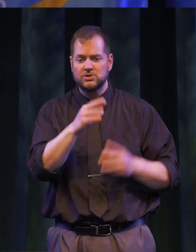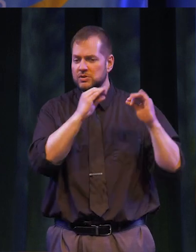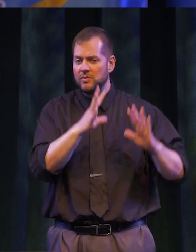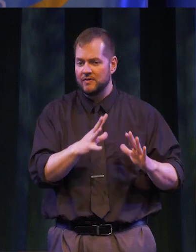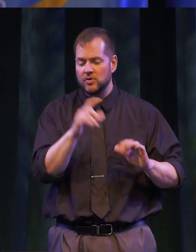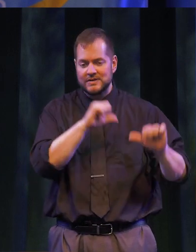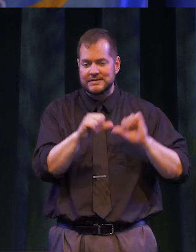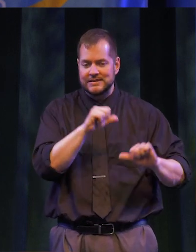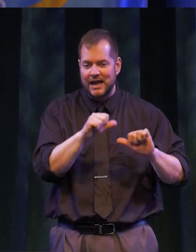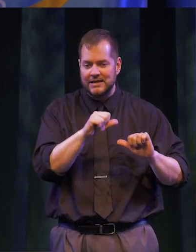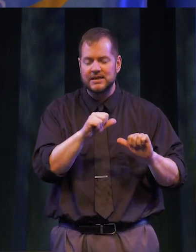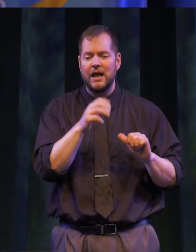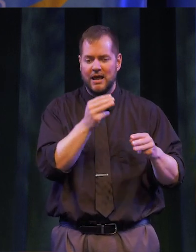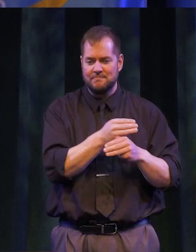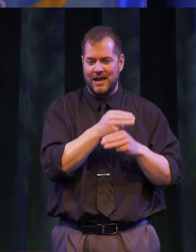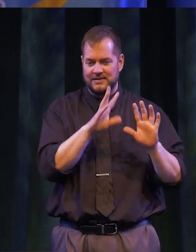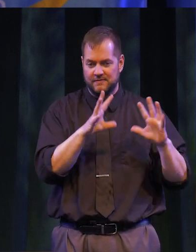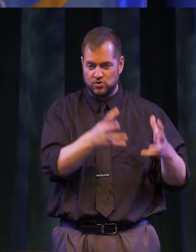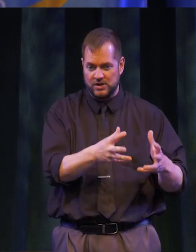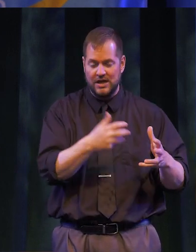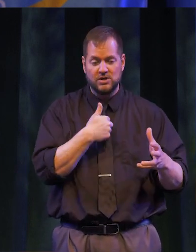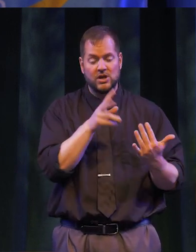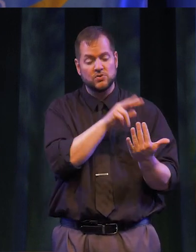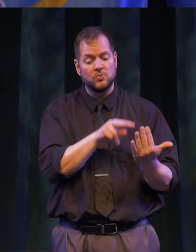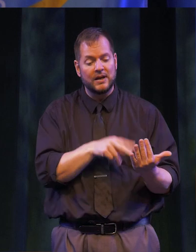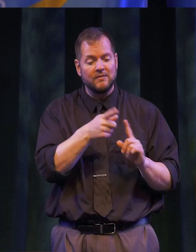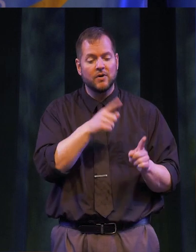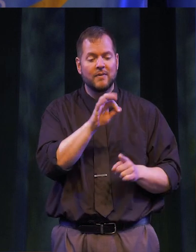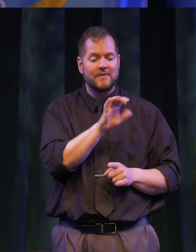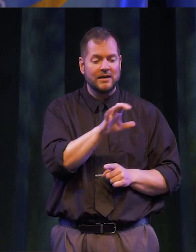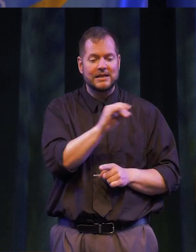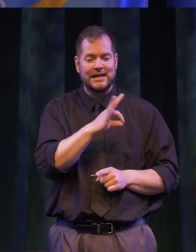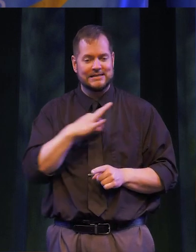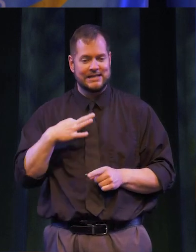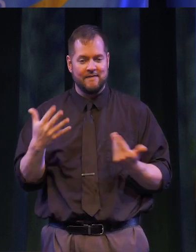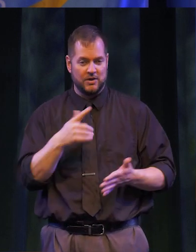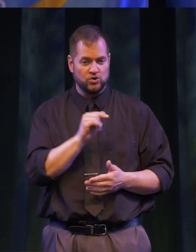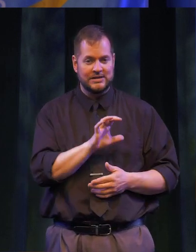SCIENCE AND MATH DIVISIONS, SHE BRINGS YOU GREETINGS ON BEHALF OF THE GENESEE COMMUNITY